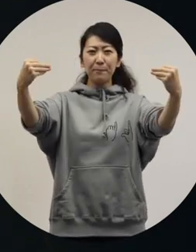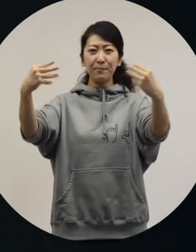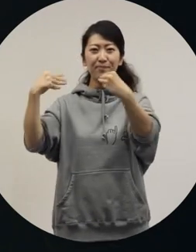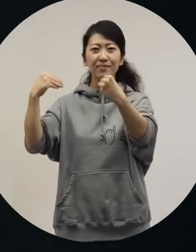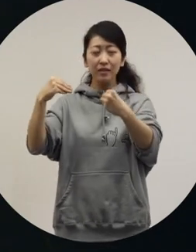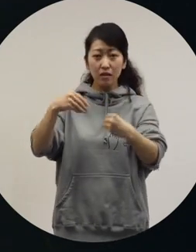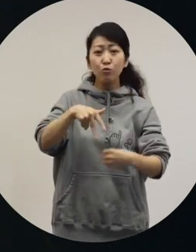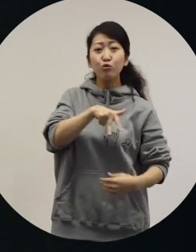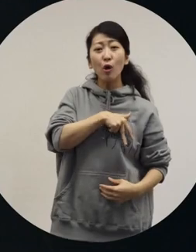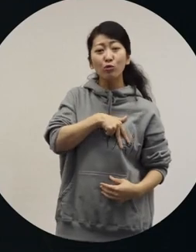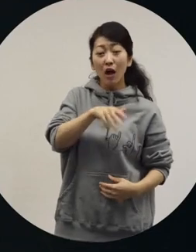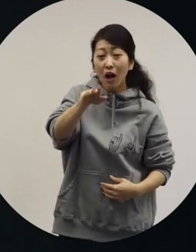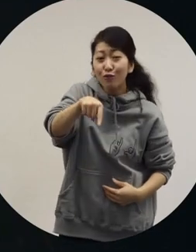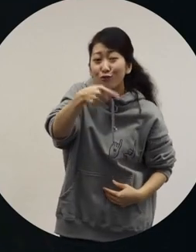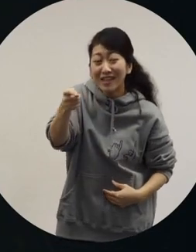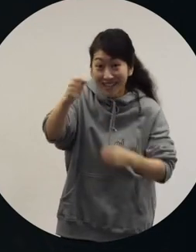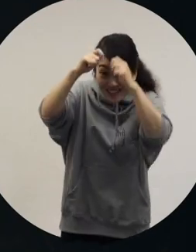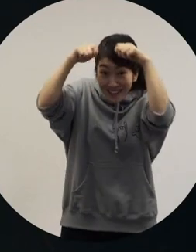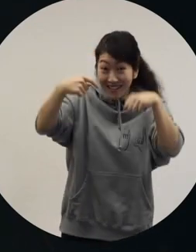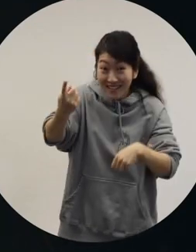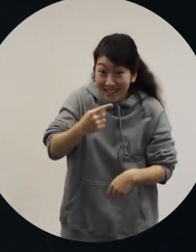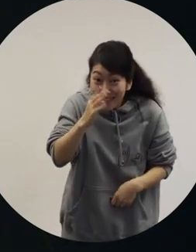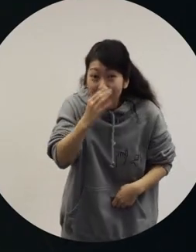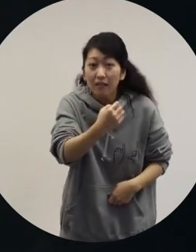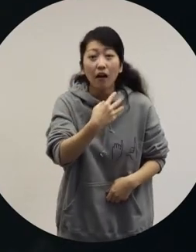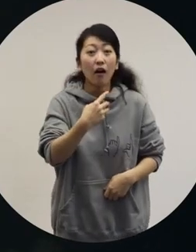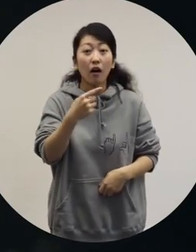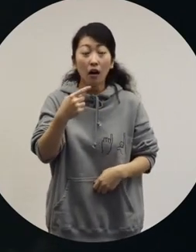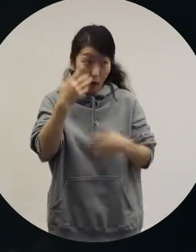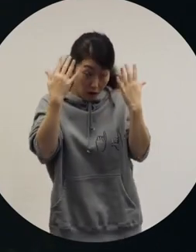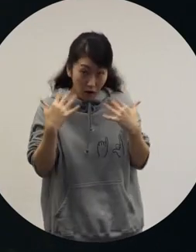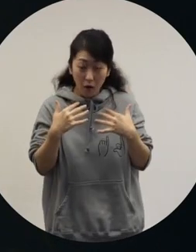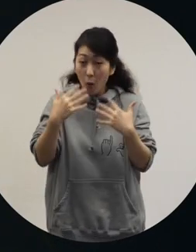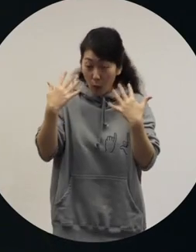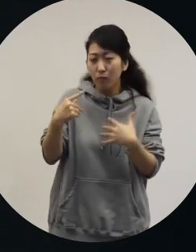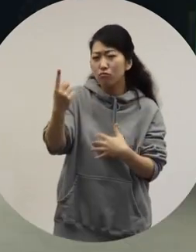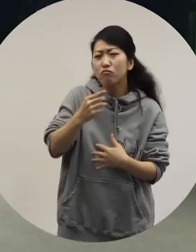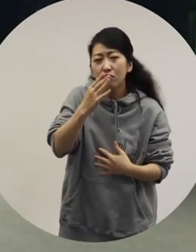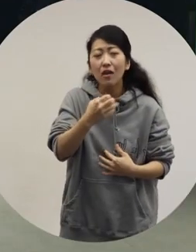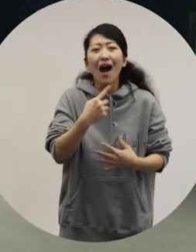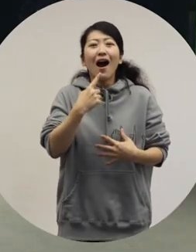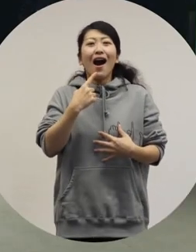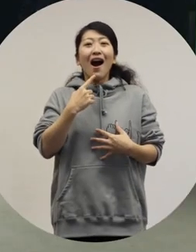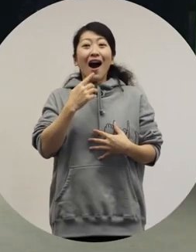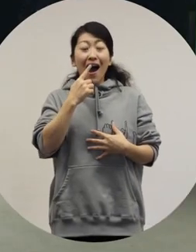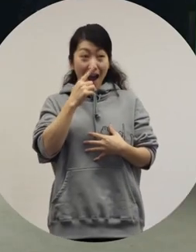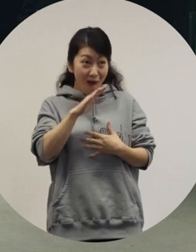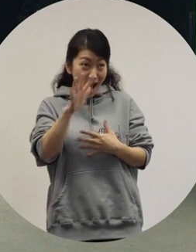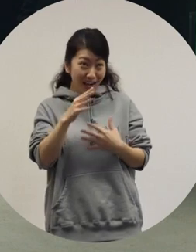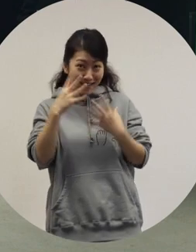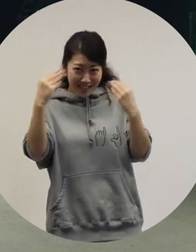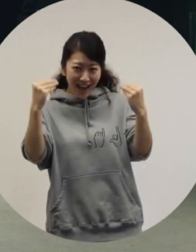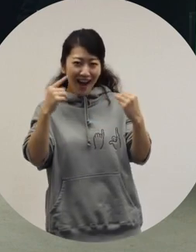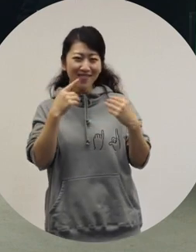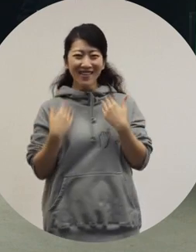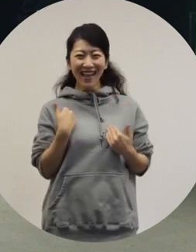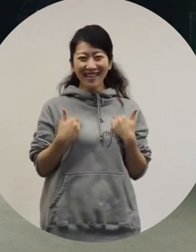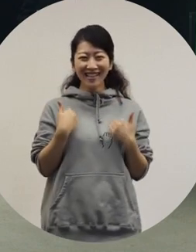and the staff of the TV show said to me "Come back in this outfit." "Be dressed in the same style next time too." I was happy that people thought it was cute.